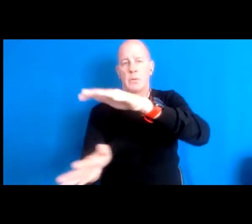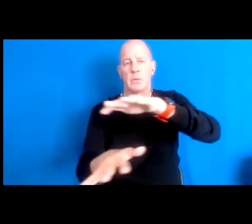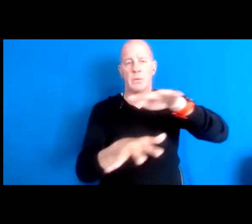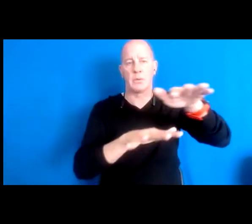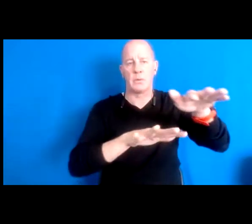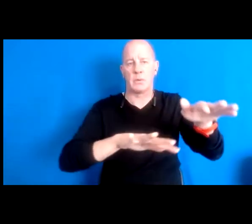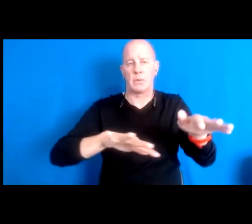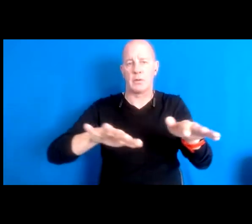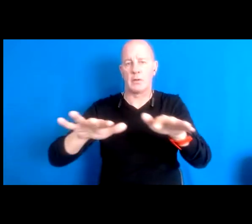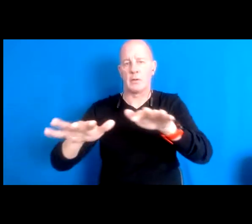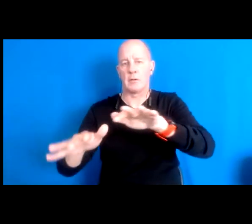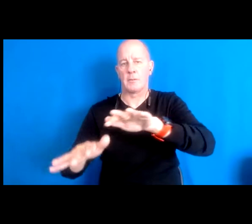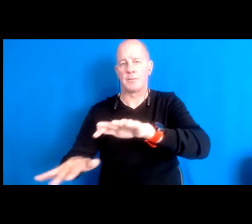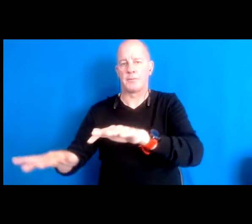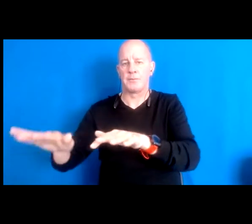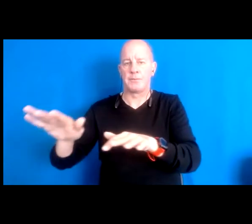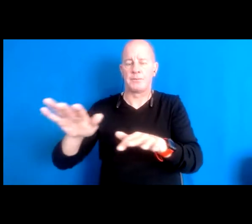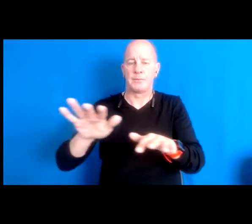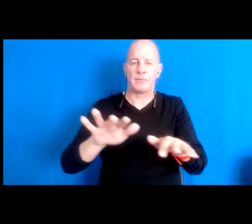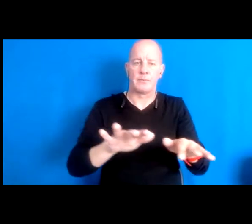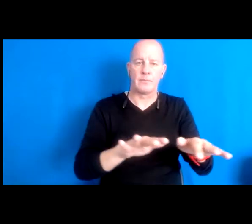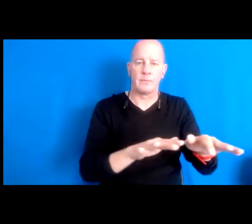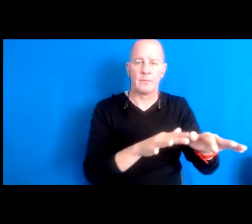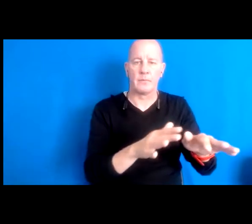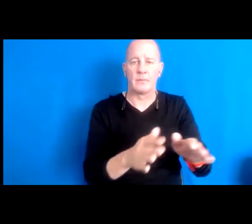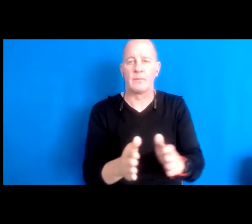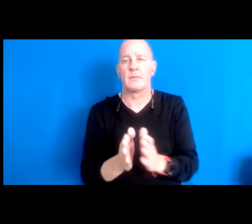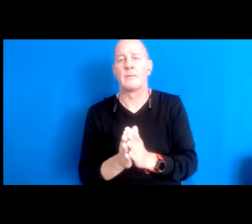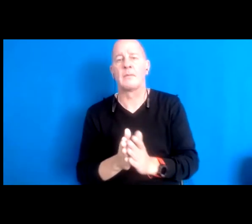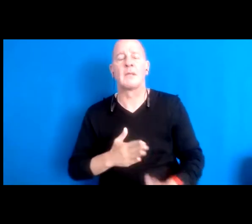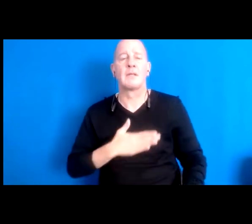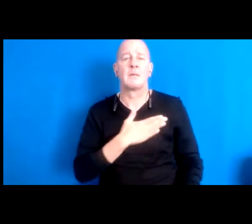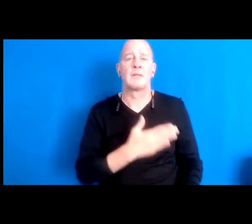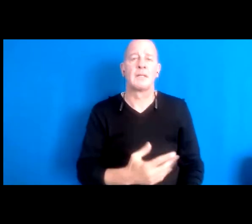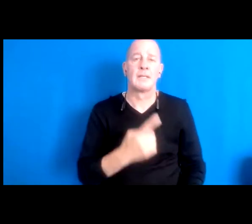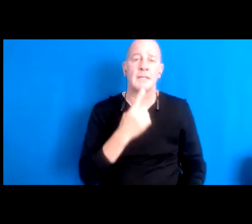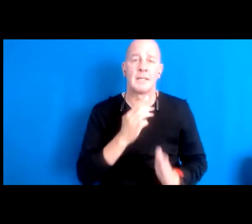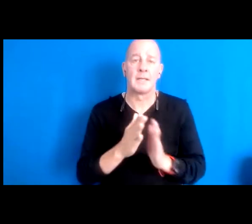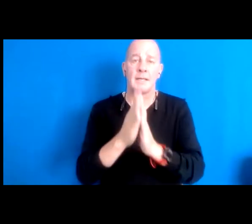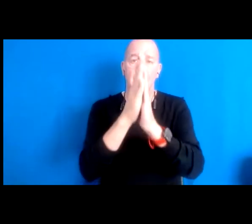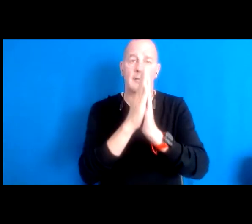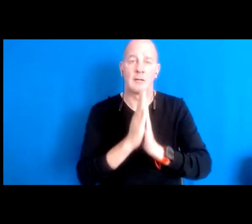16:14:53 Say a prayer for me.